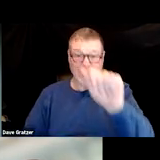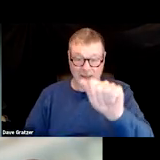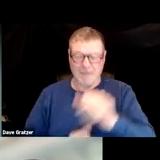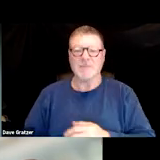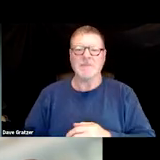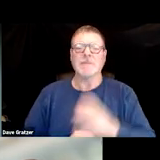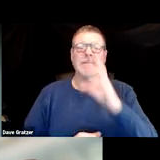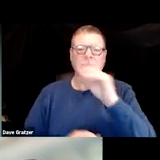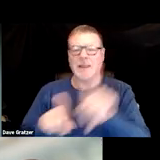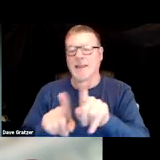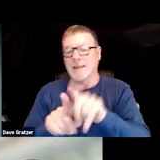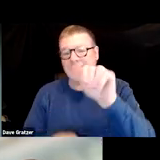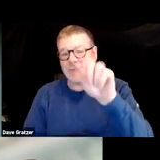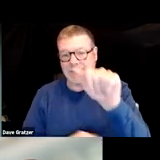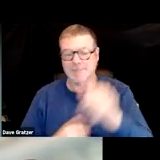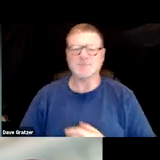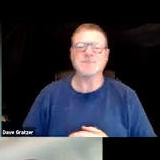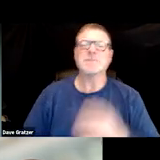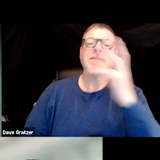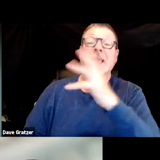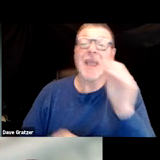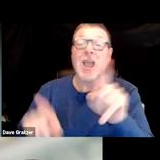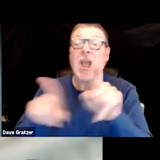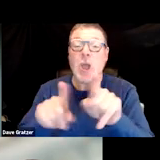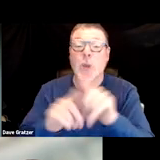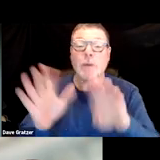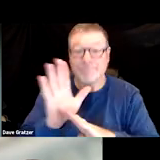also known as ADA and launched a set of policies